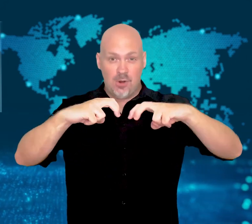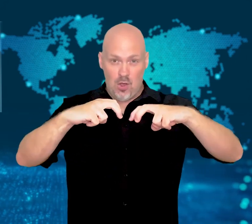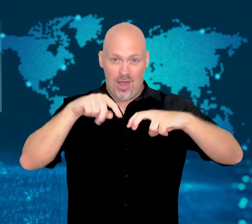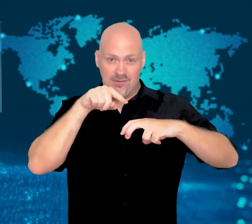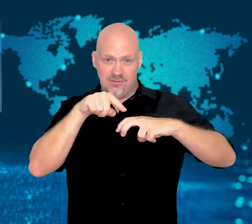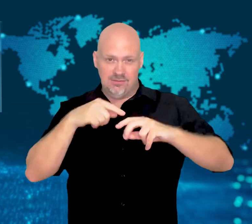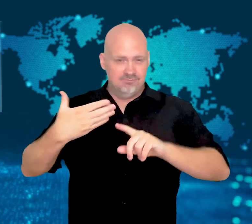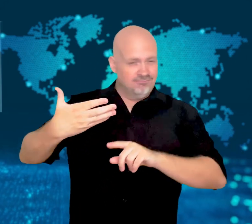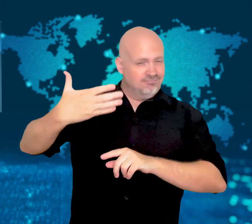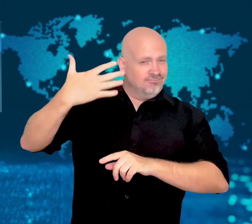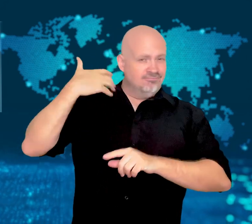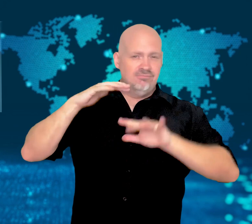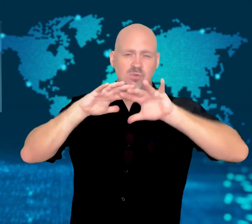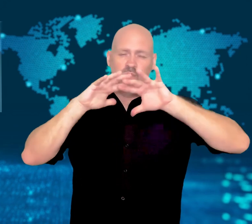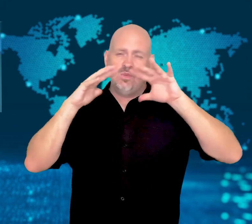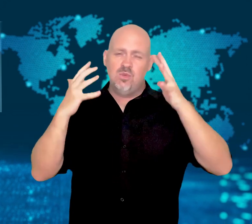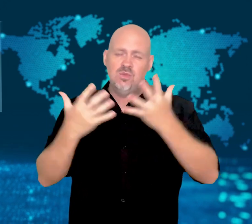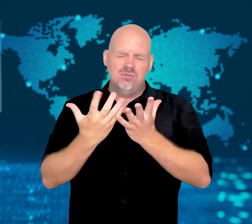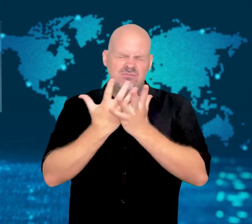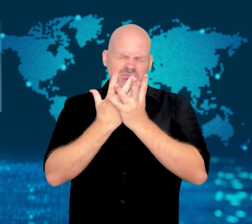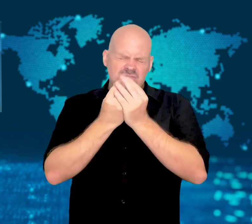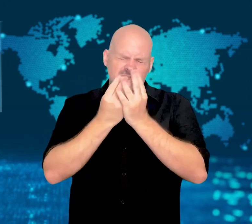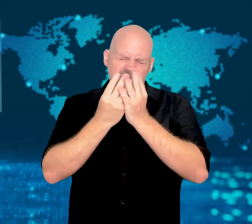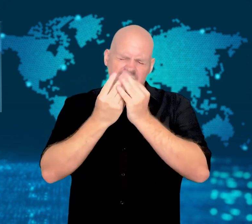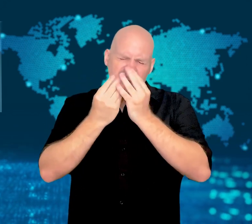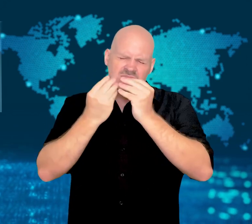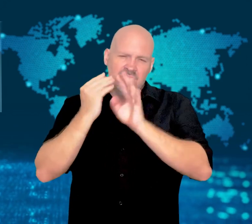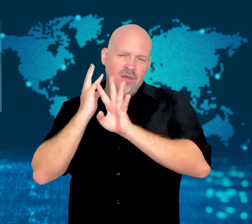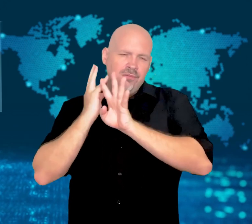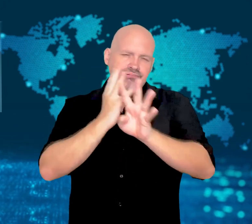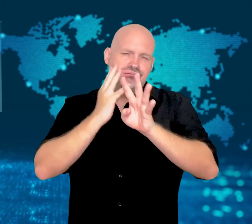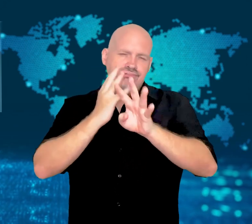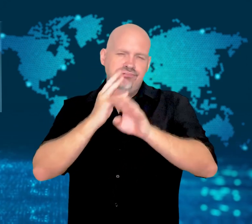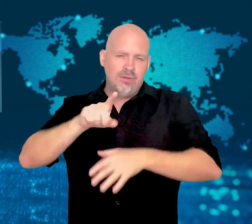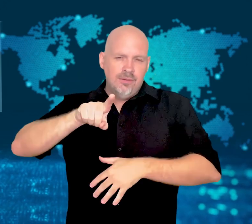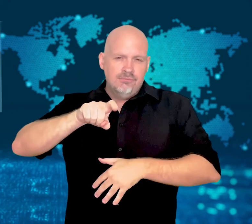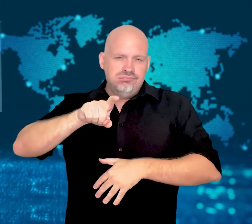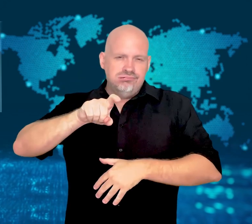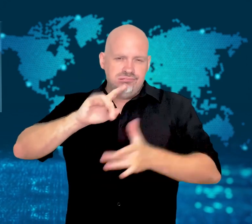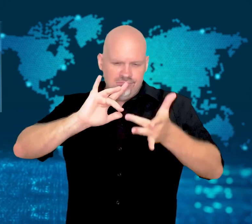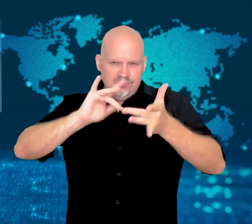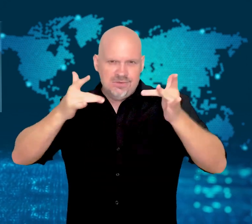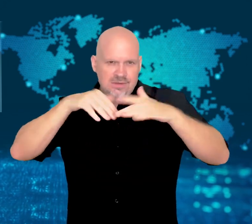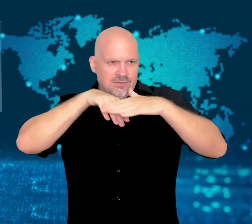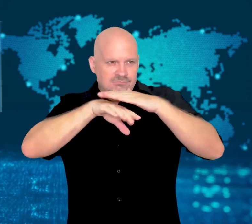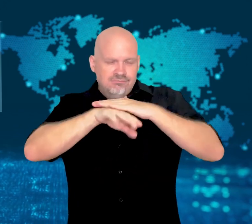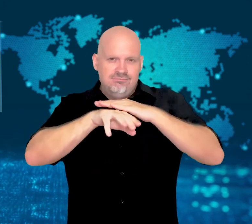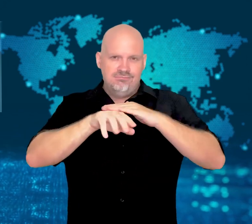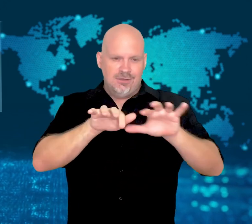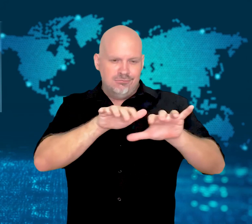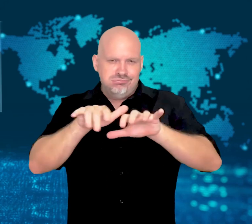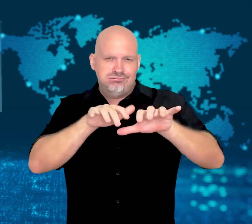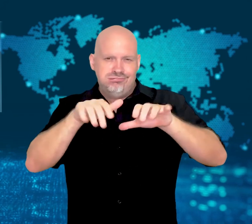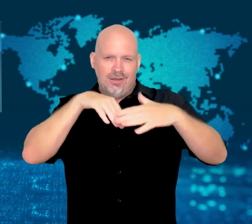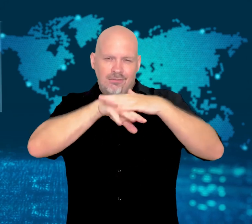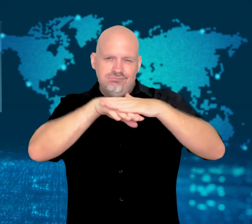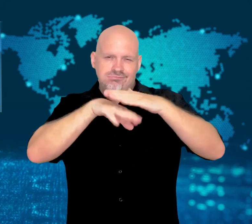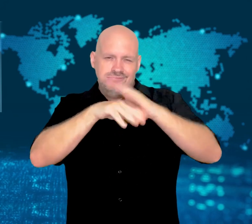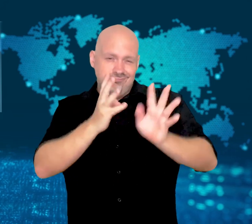It was first created on desktop computers by Bill Gates in 1995.